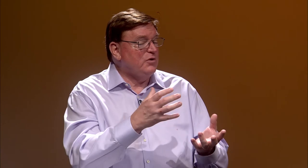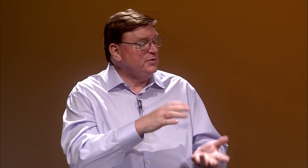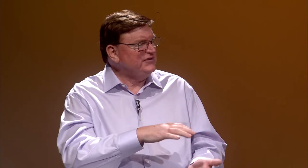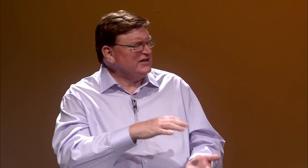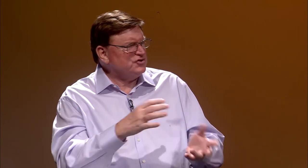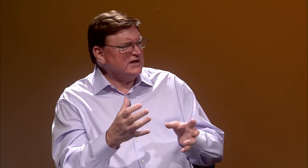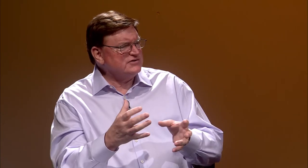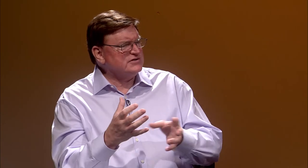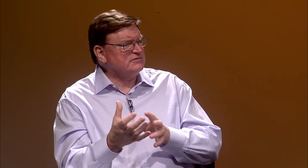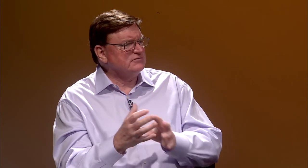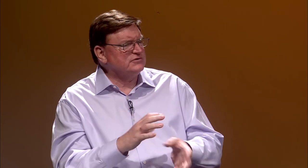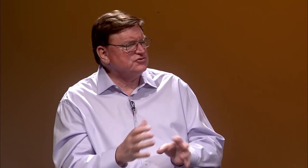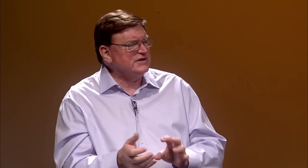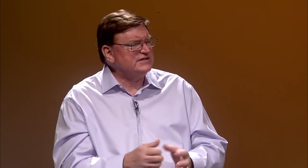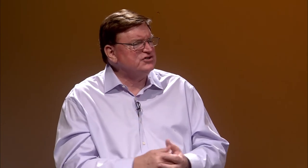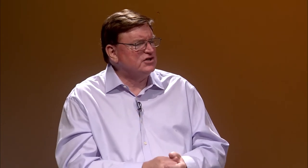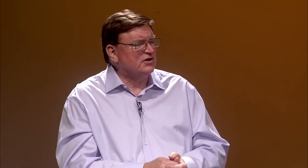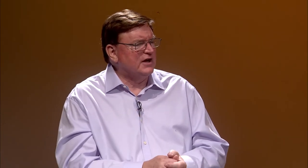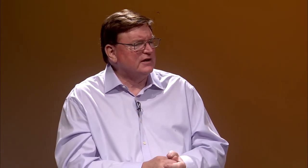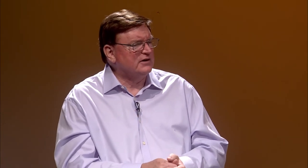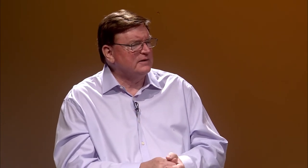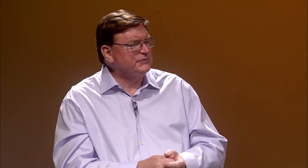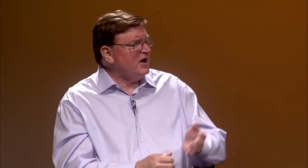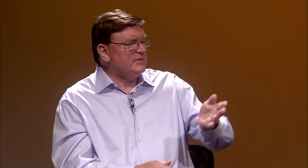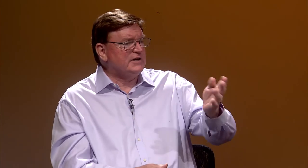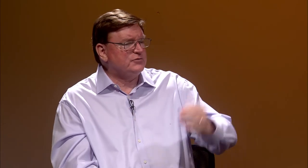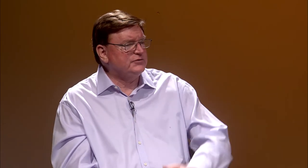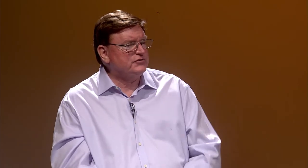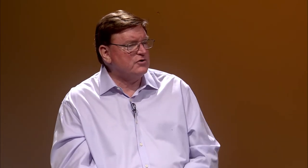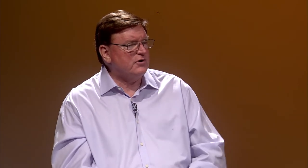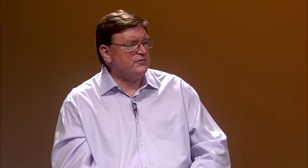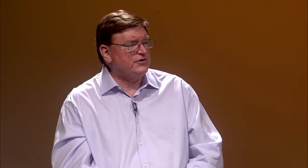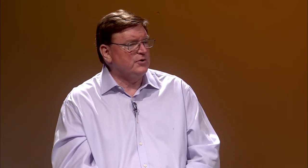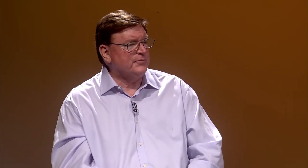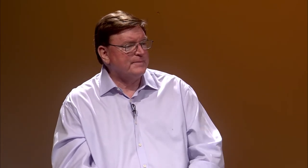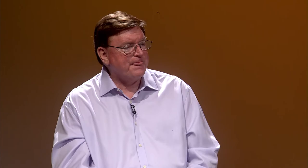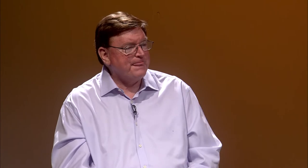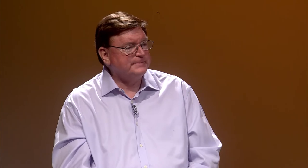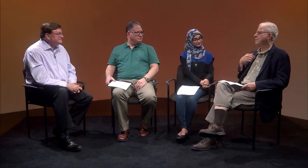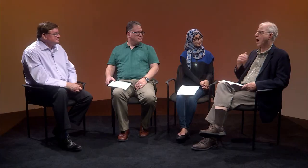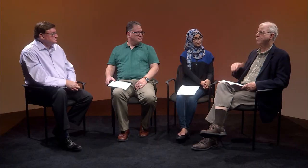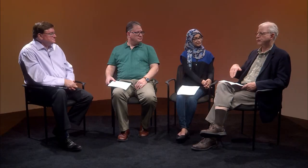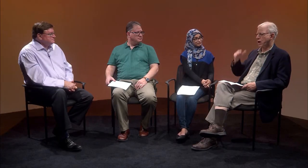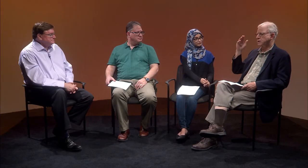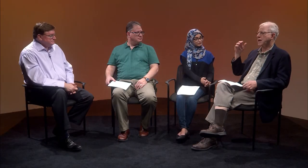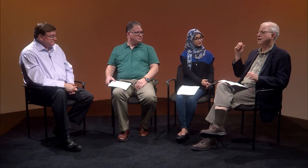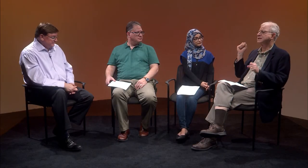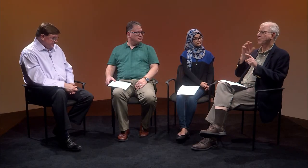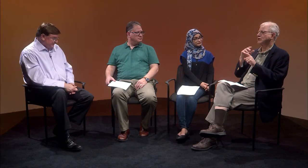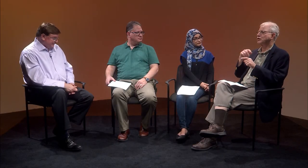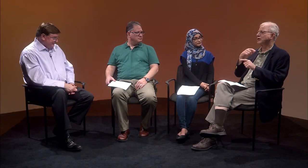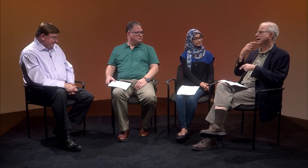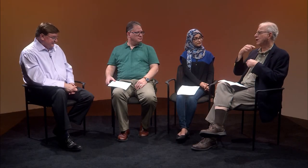what was that transition like? Tom, I guess we'll start off with you. [Interpreter] Fortunately, how I was raised